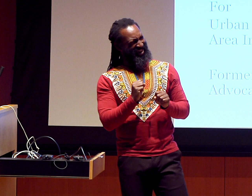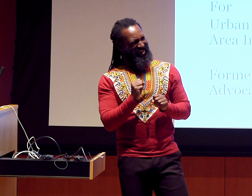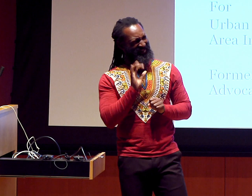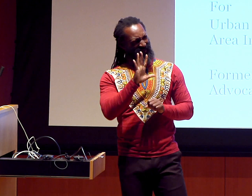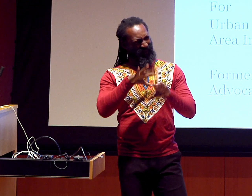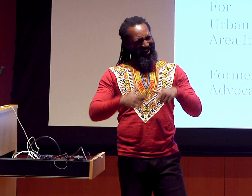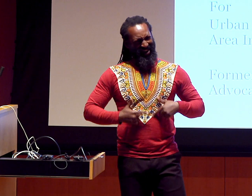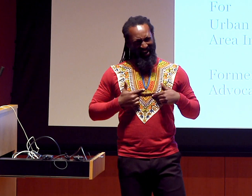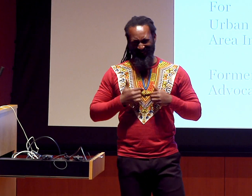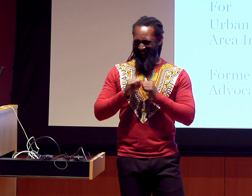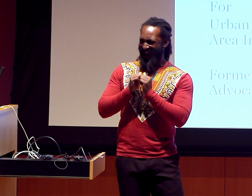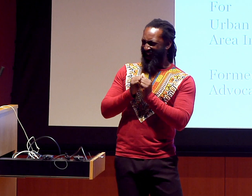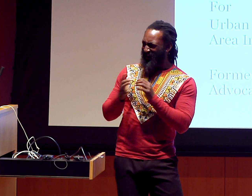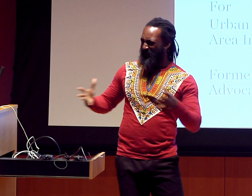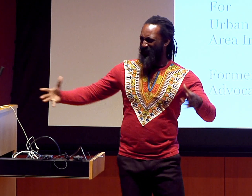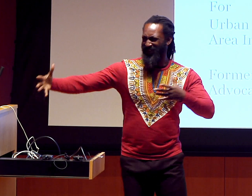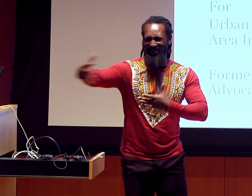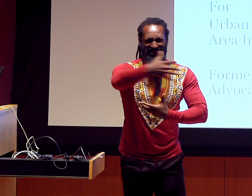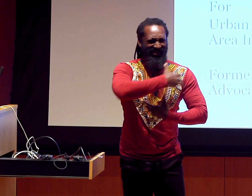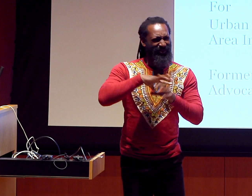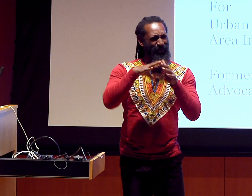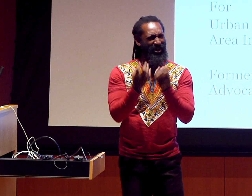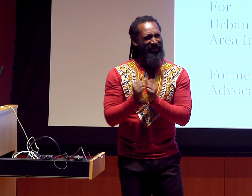“How did art -- how was art your savior? How did it save your life?”